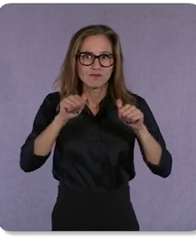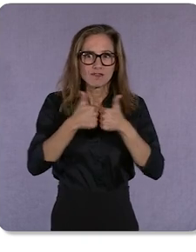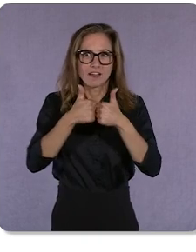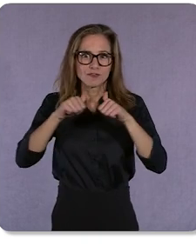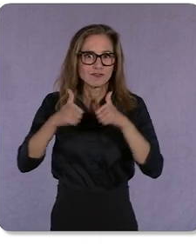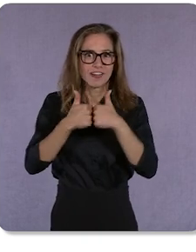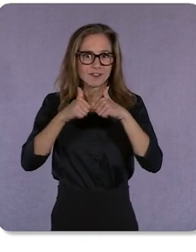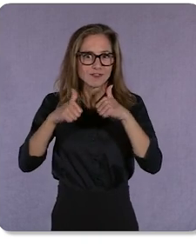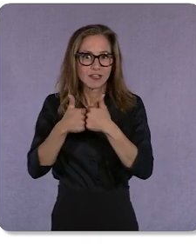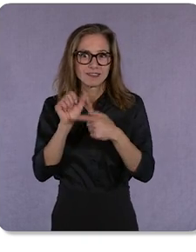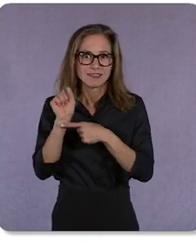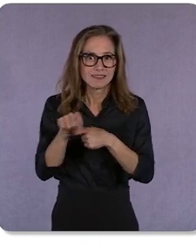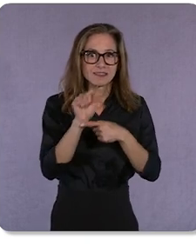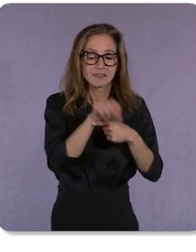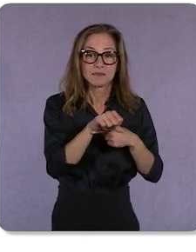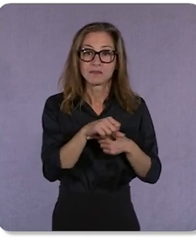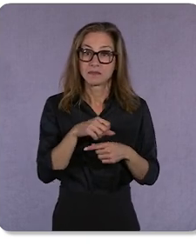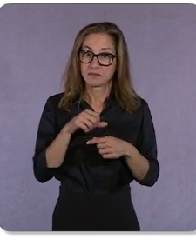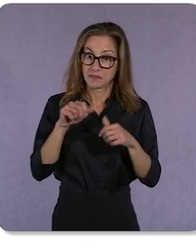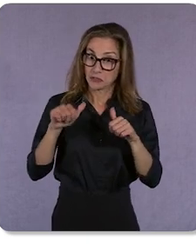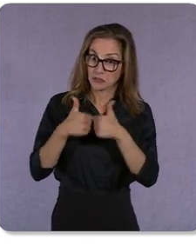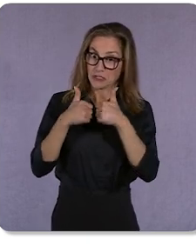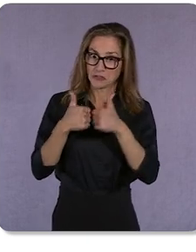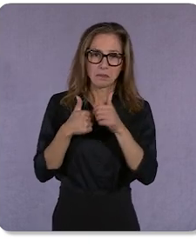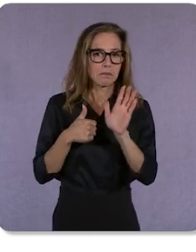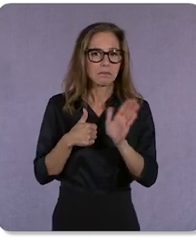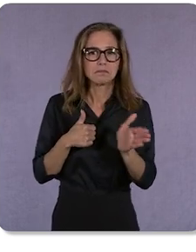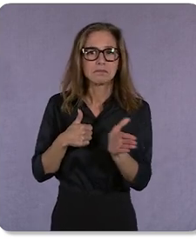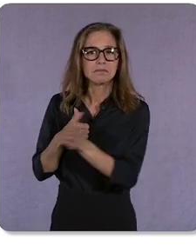But instead of this being a challenge, I would argue it’s an opportunity.